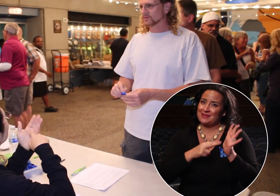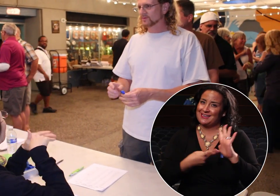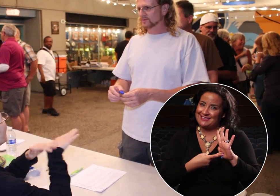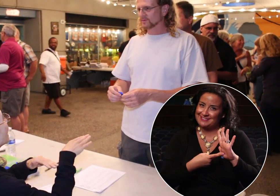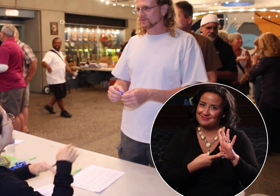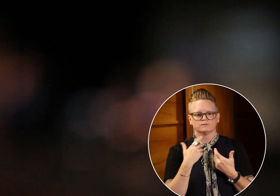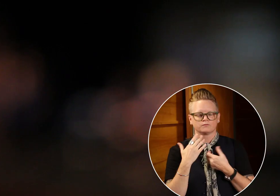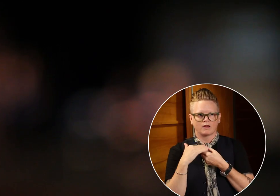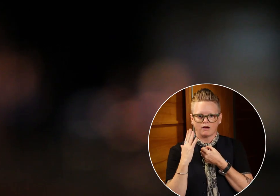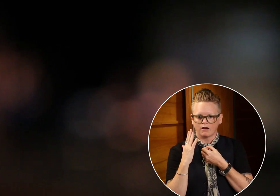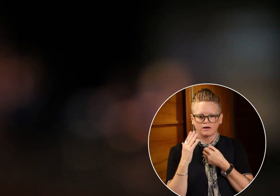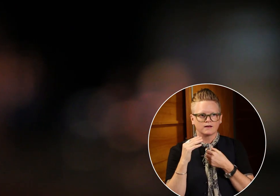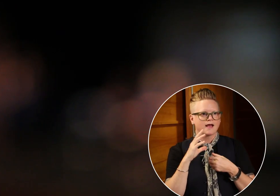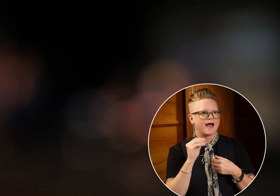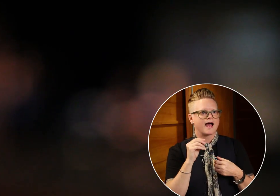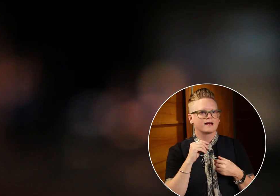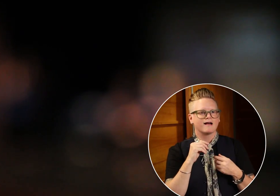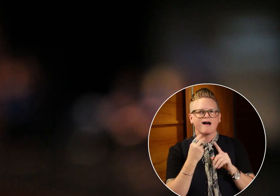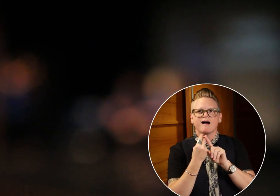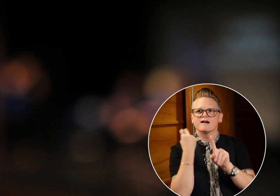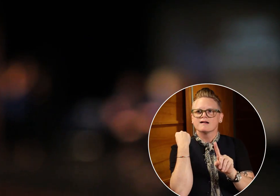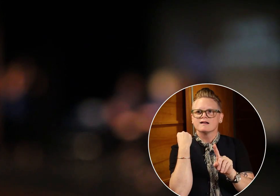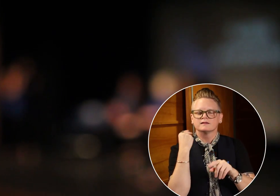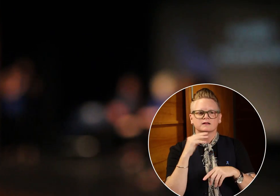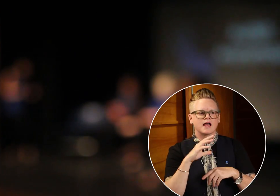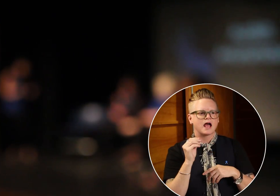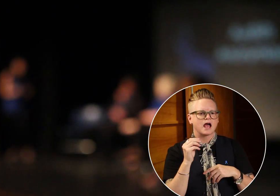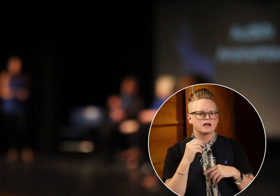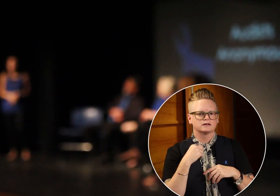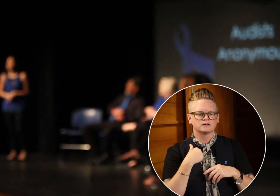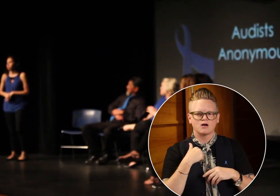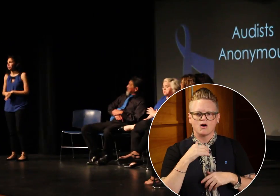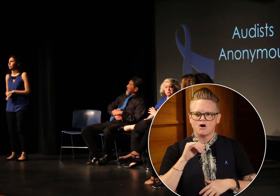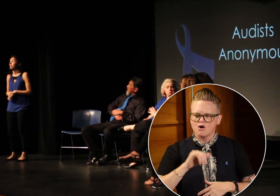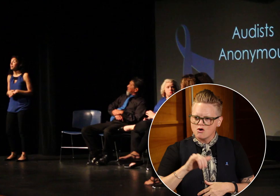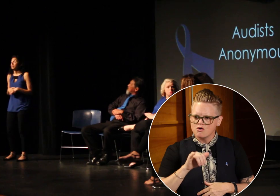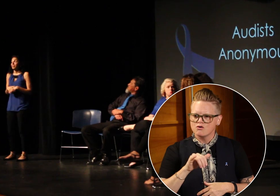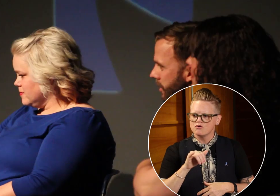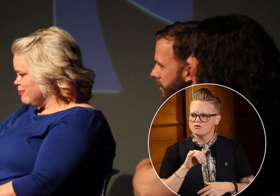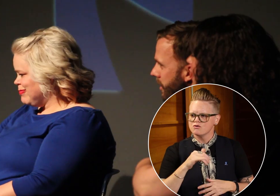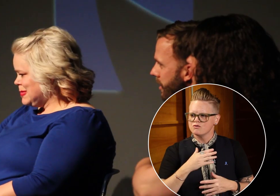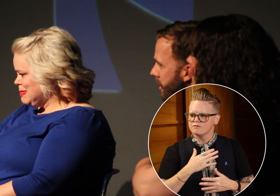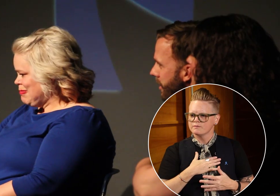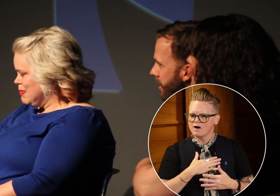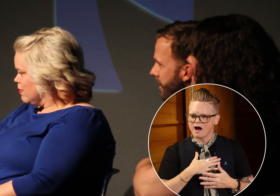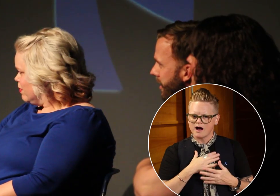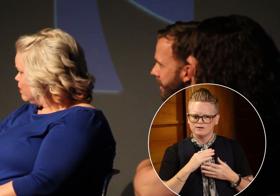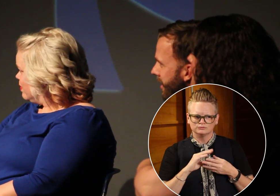"As a way to lift that oppression, look back on the lives they lived and to realize that, “Oh, that’s my story.”